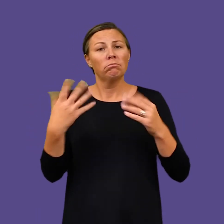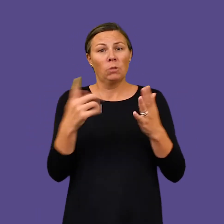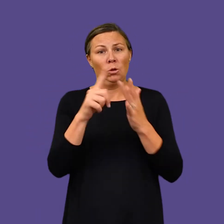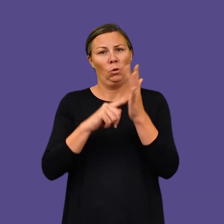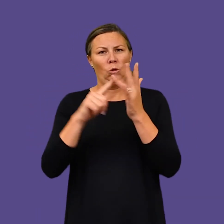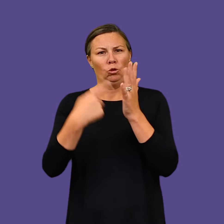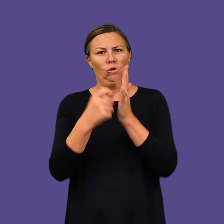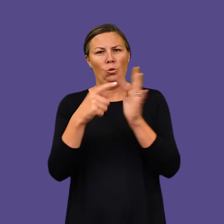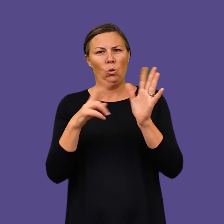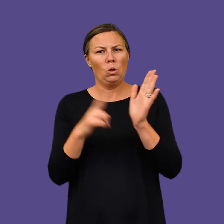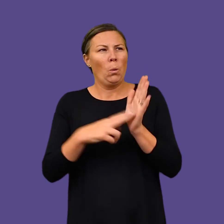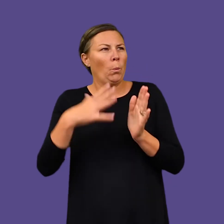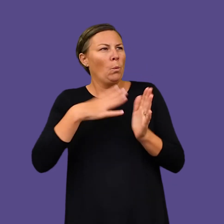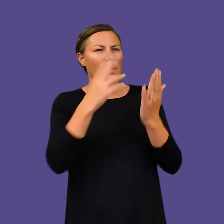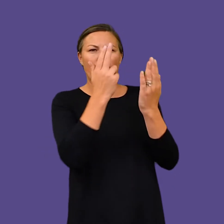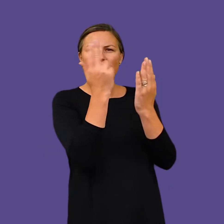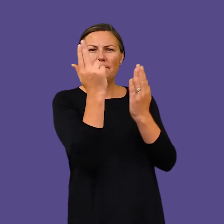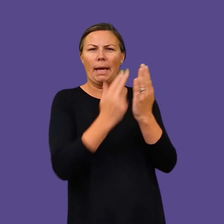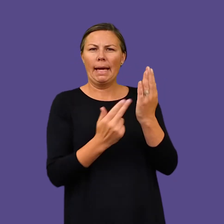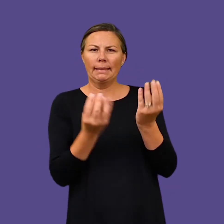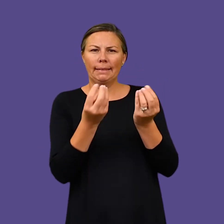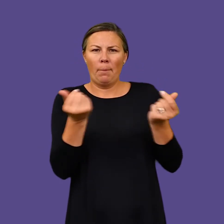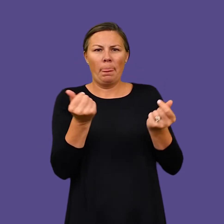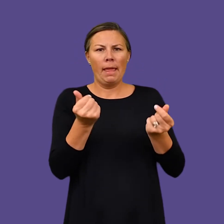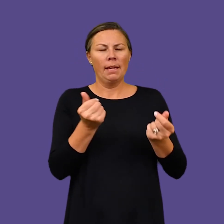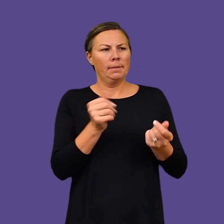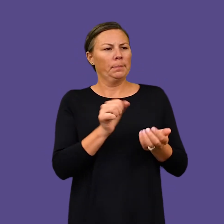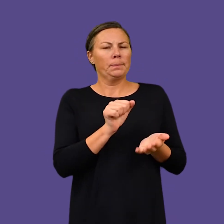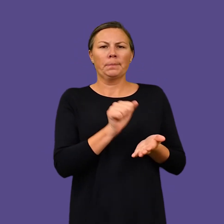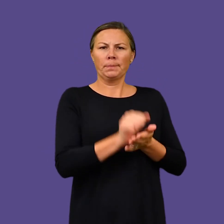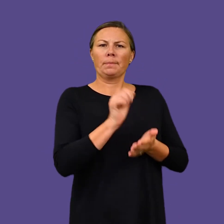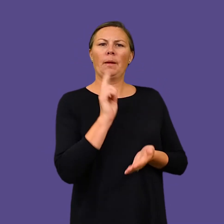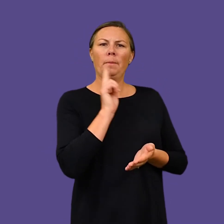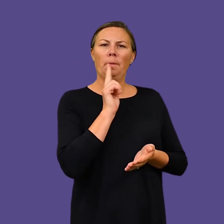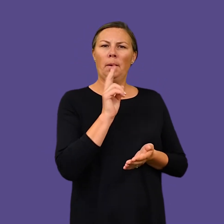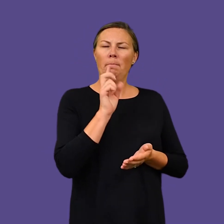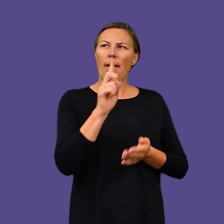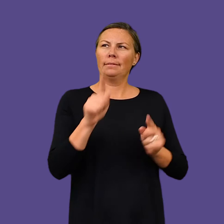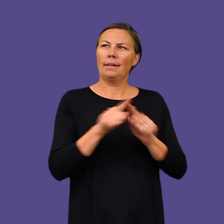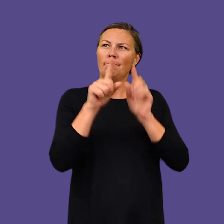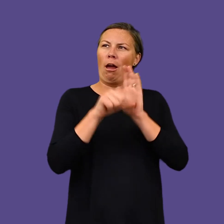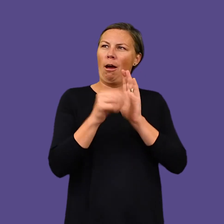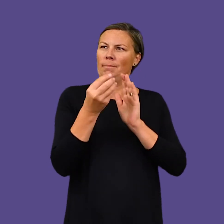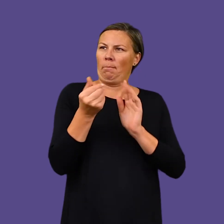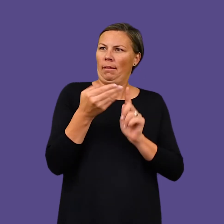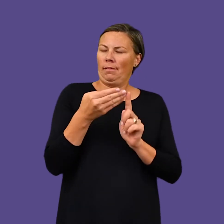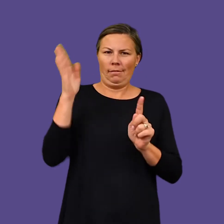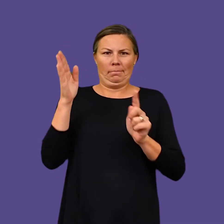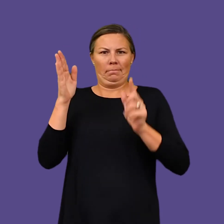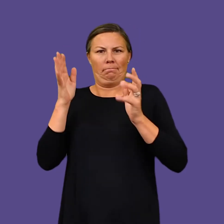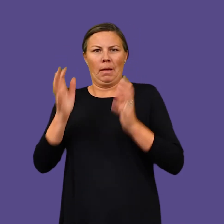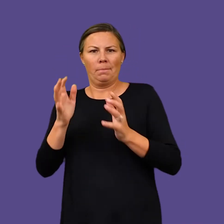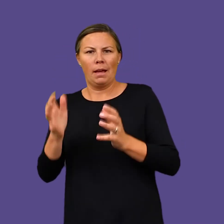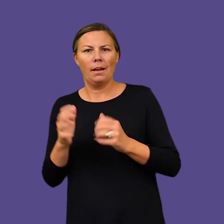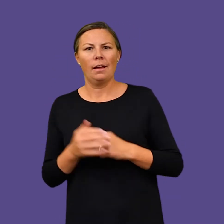and work with my desire to create something formal yet bizarre.